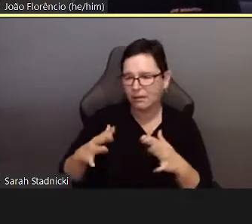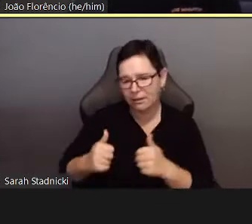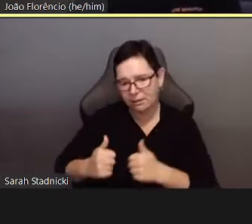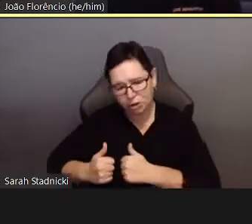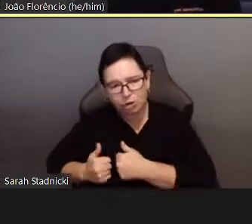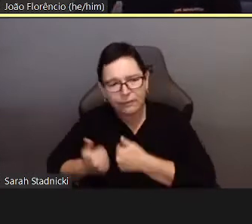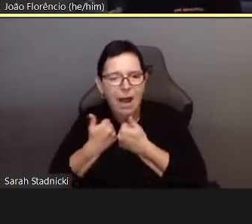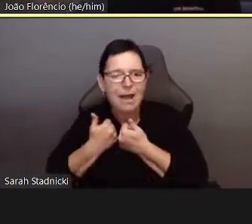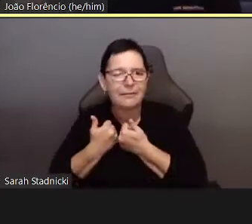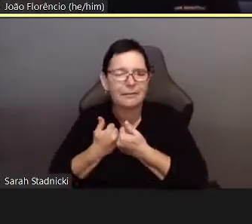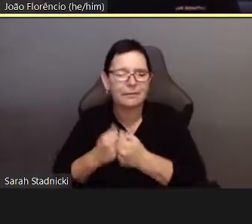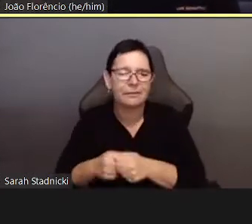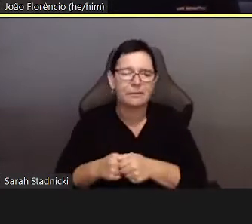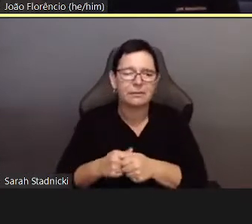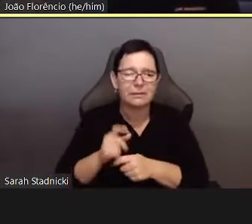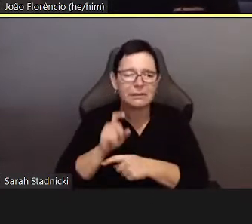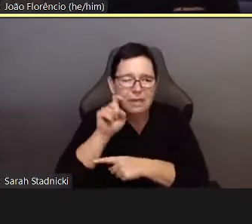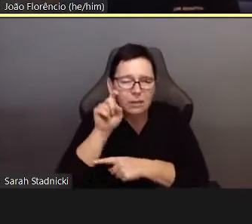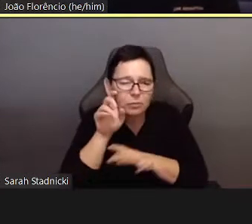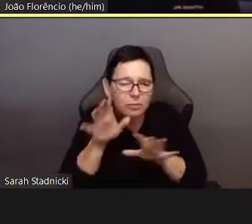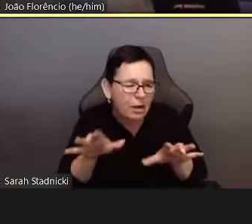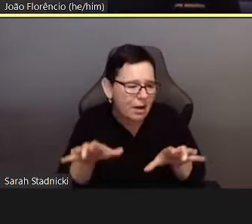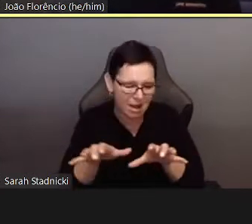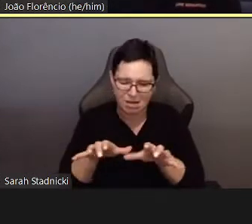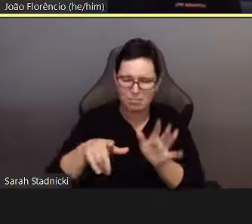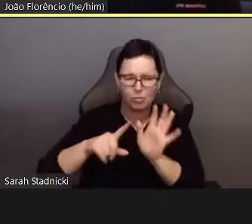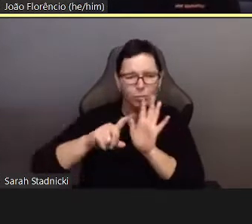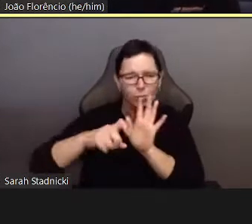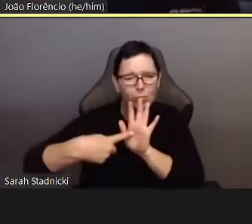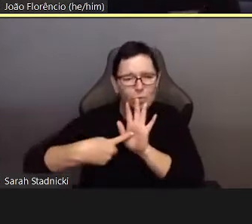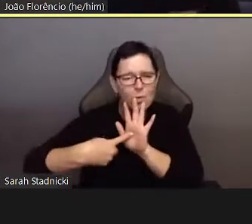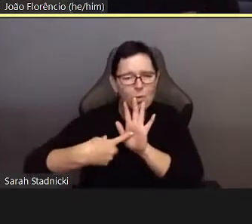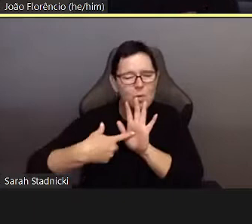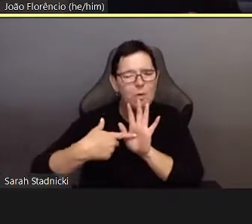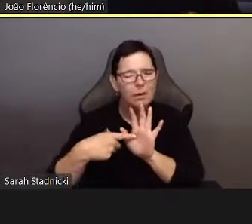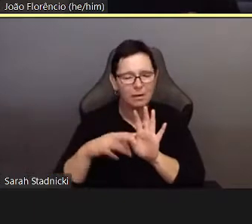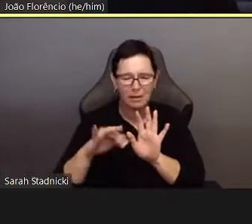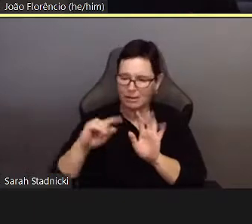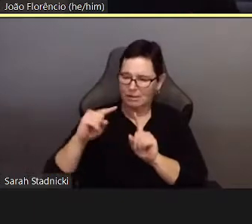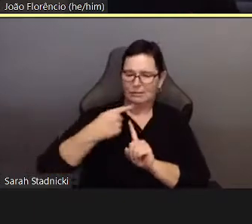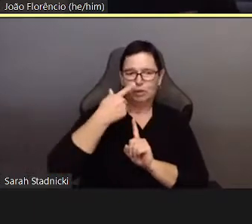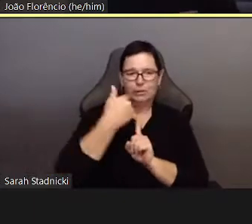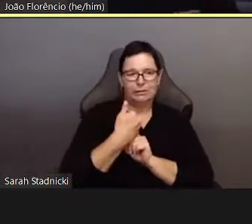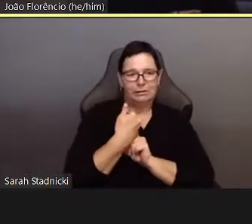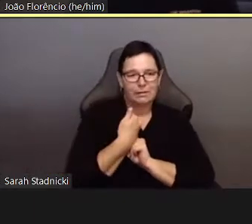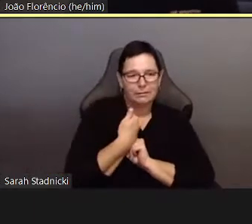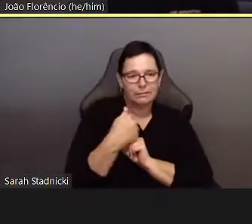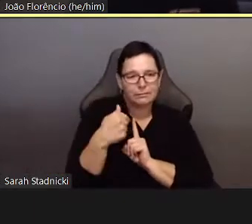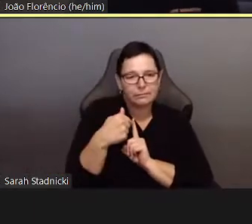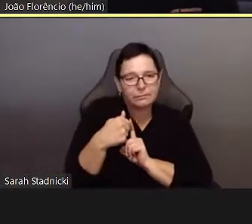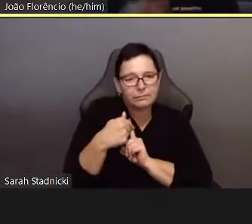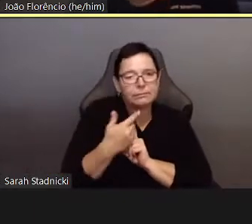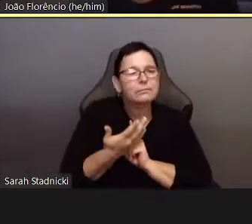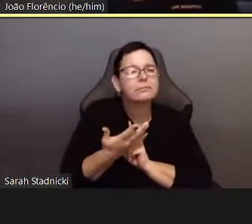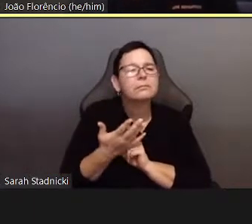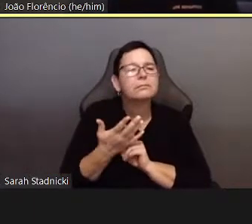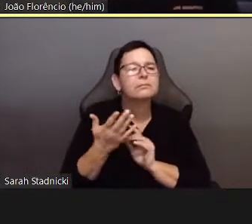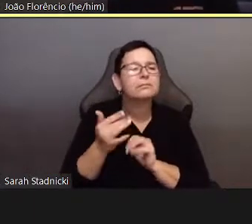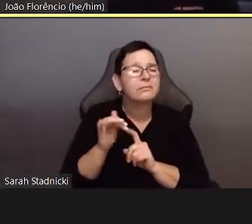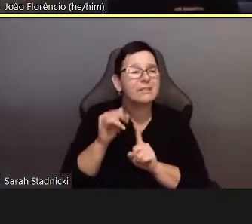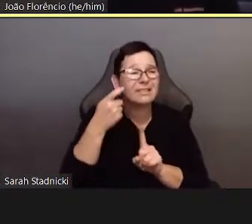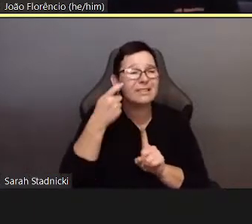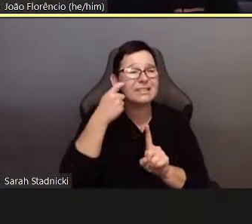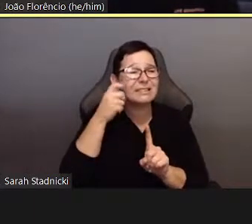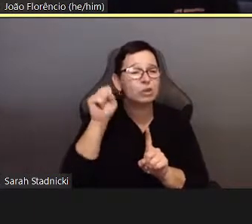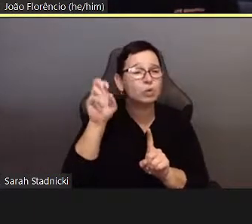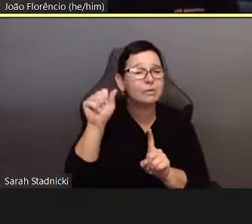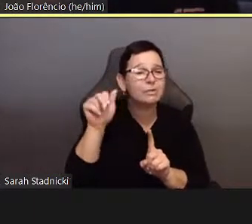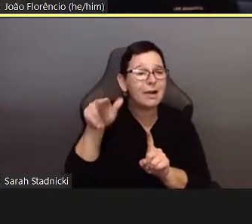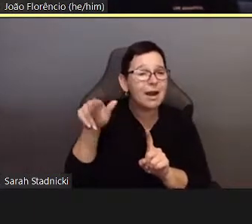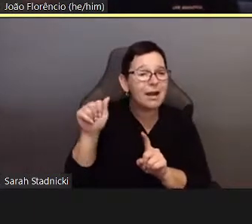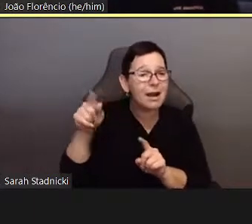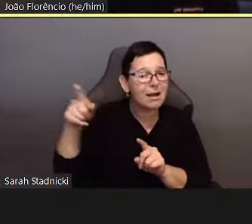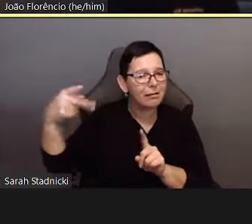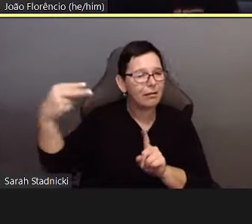Yet I would ike to reconcile those contradictory positions